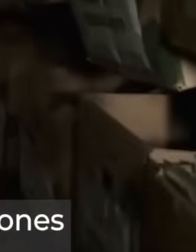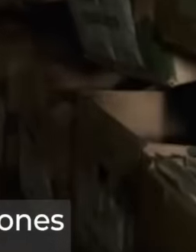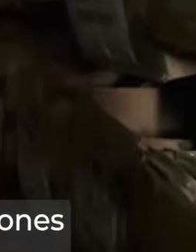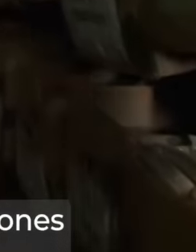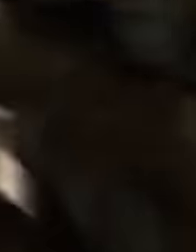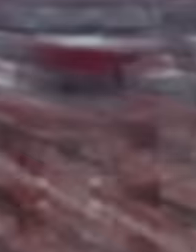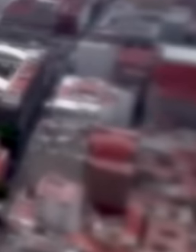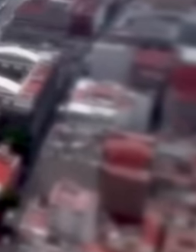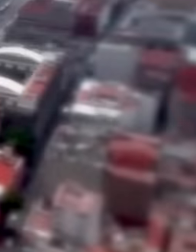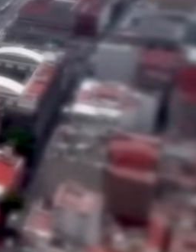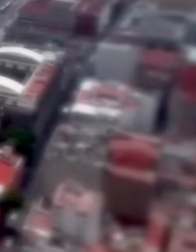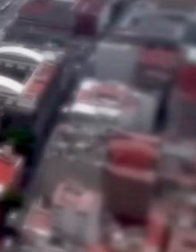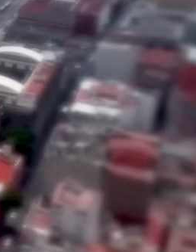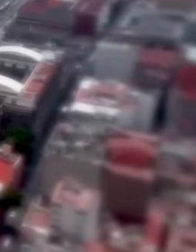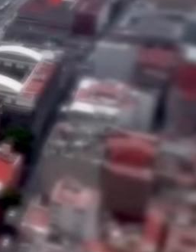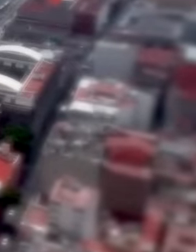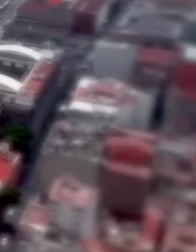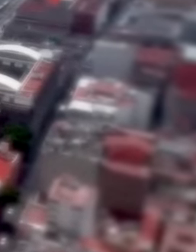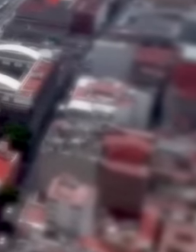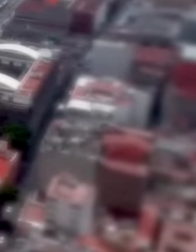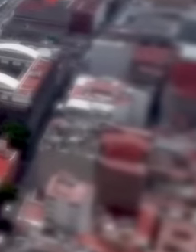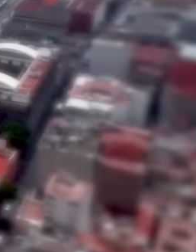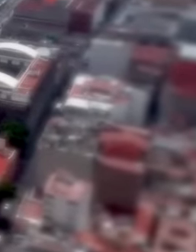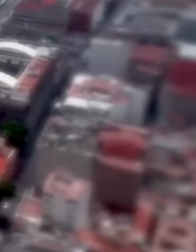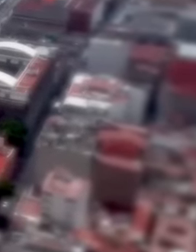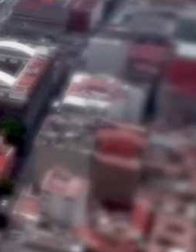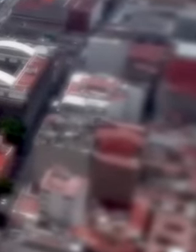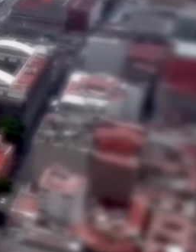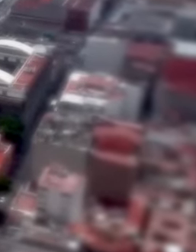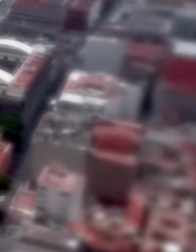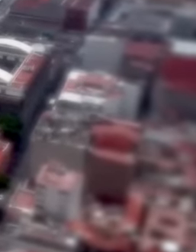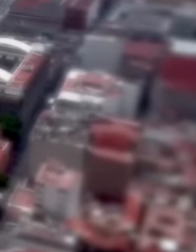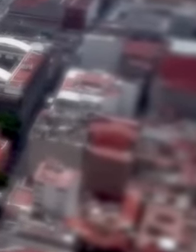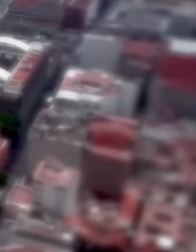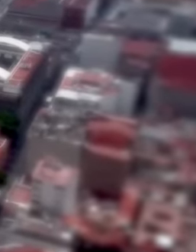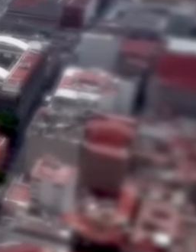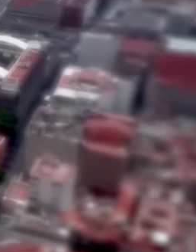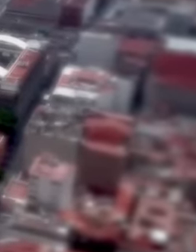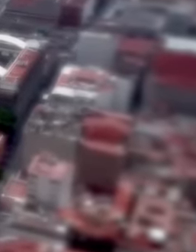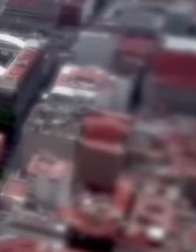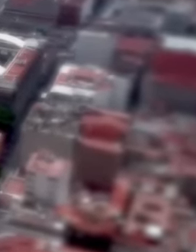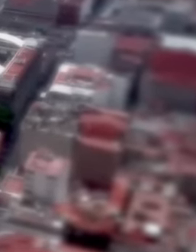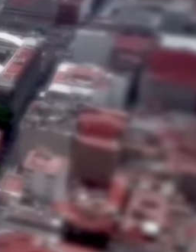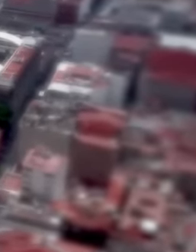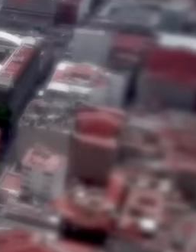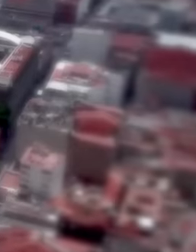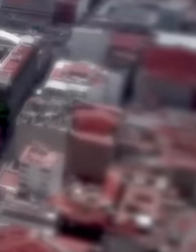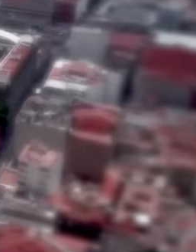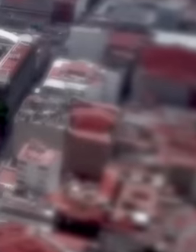not know, we identified, we made public a list of irregular distributors of medicines that